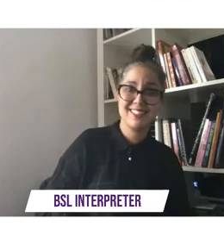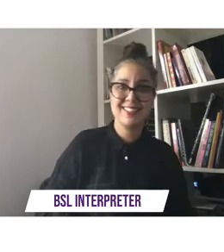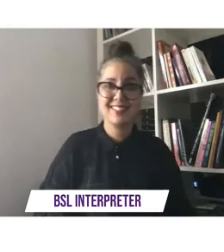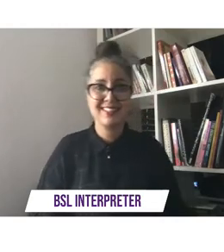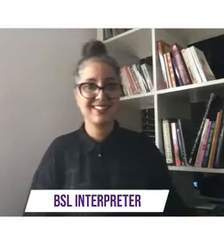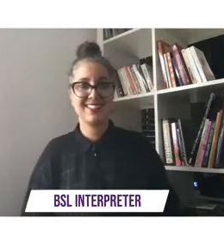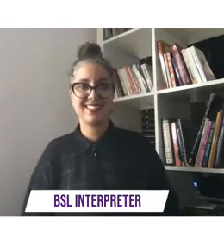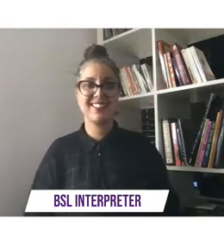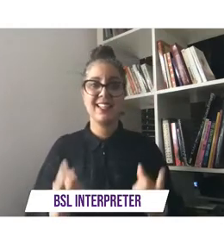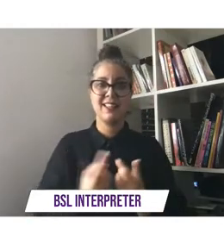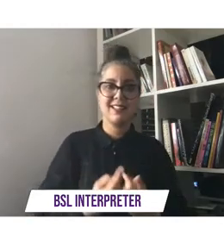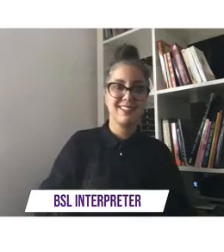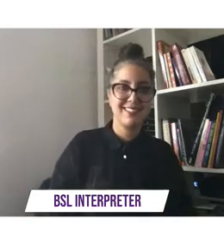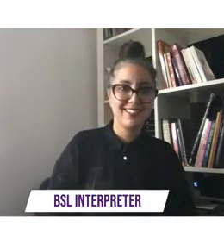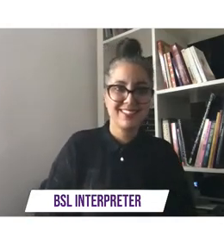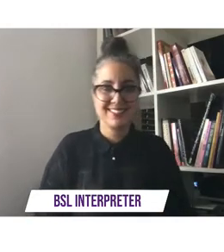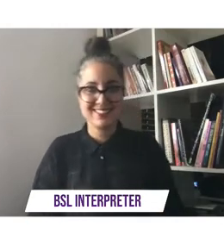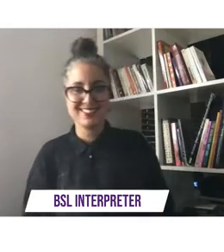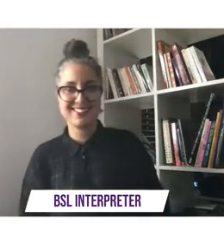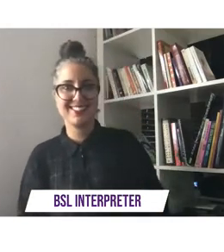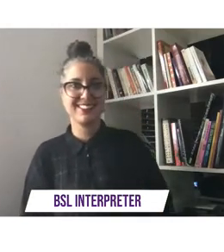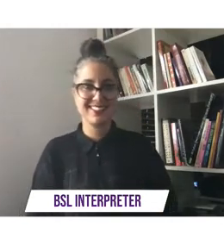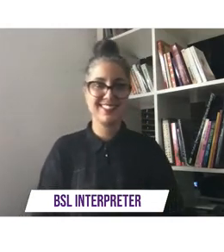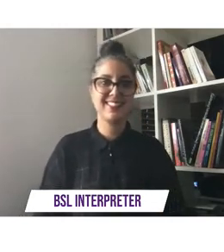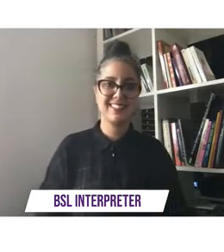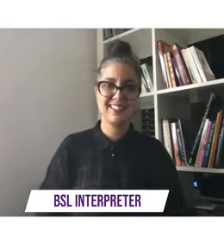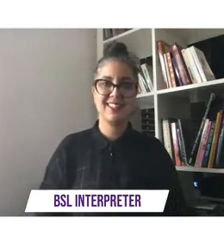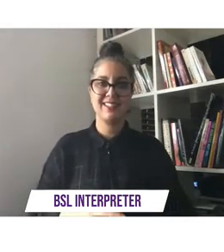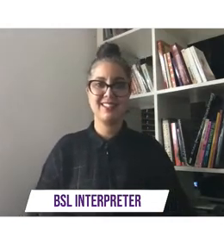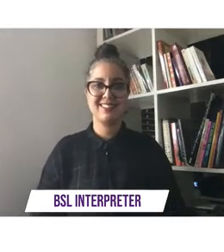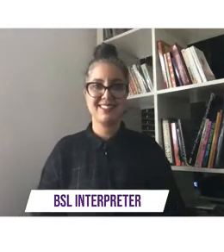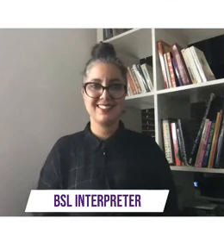you act don't bring us through these freeze from the shackles this credit squeeze can't all swim